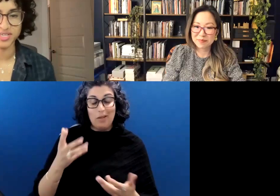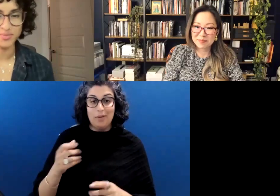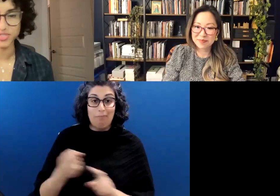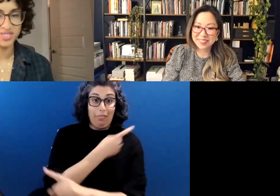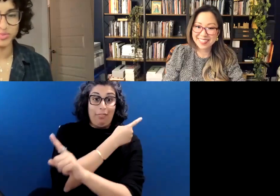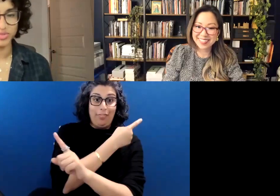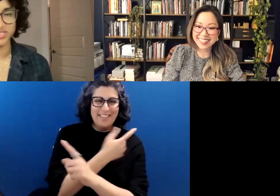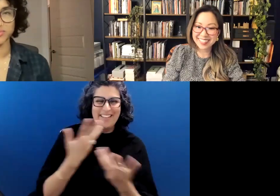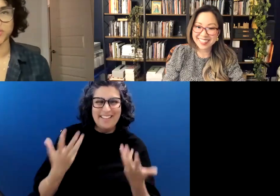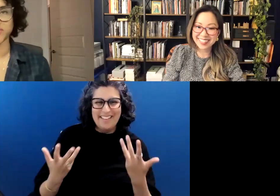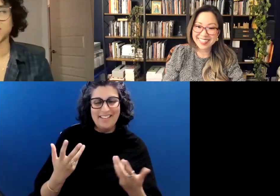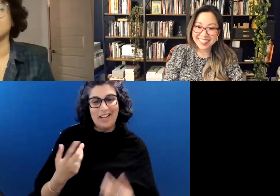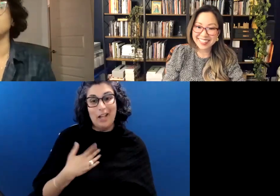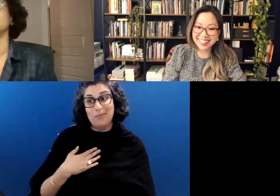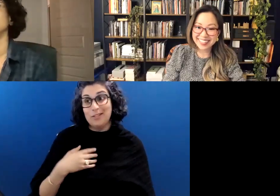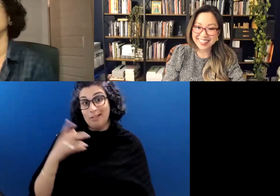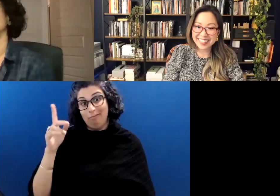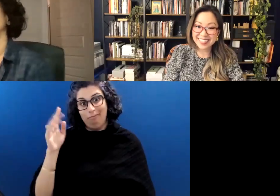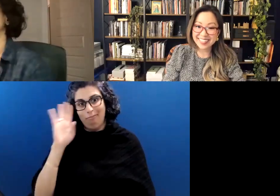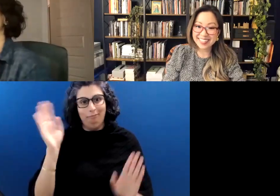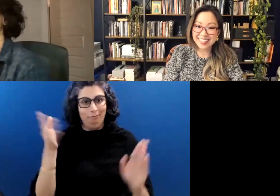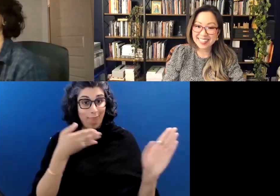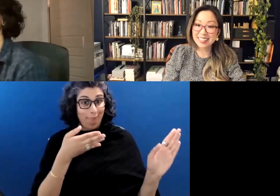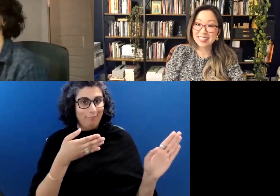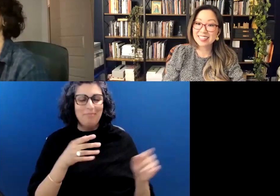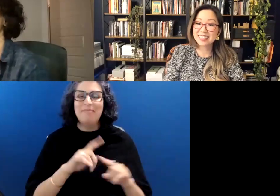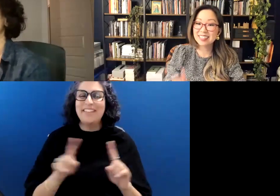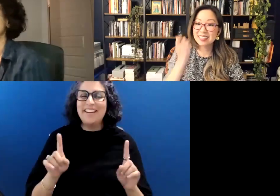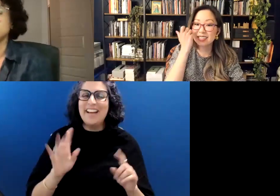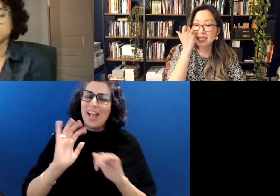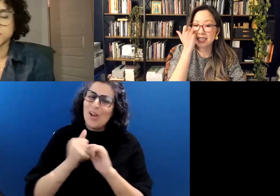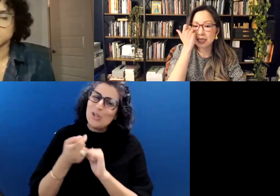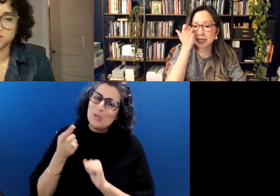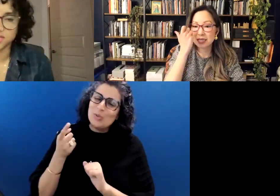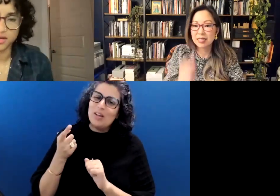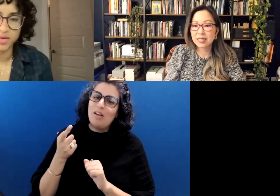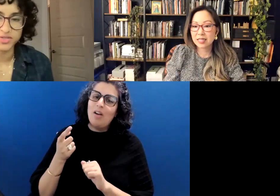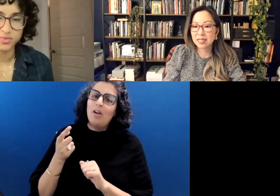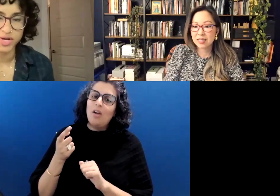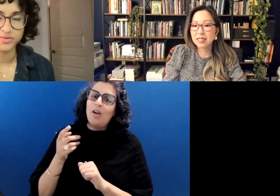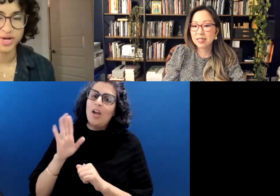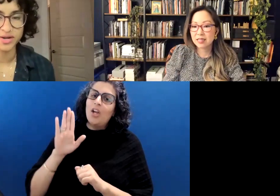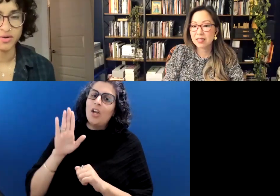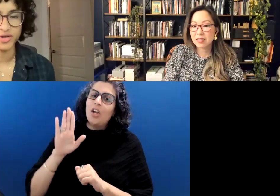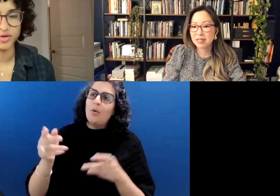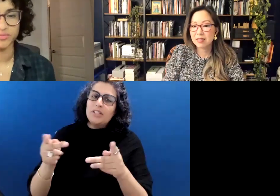And I'm just gonna completely pivot. But how do you, where are you in space and time as a writer, right now?